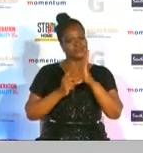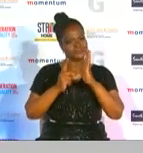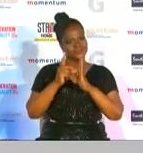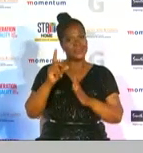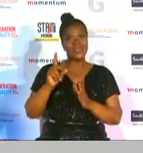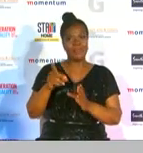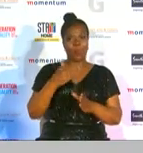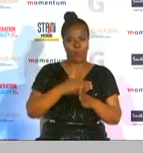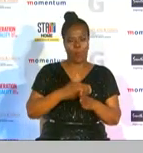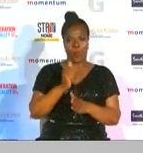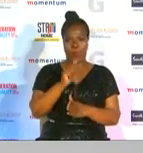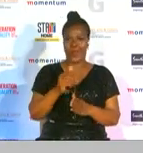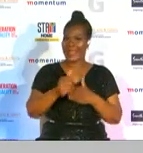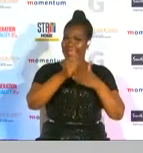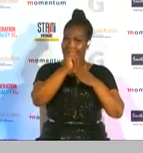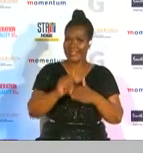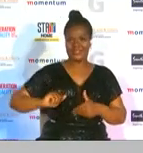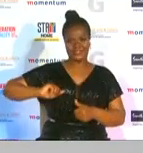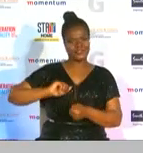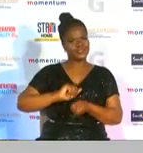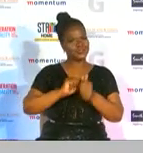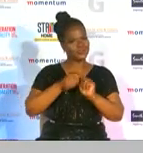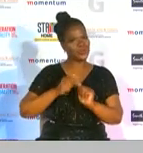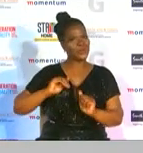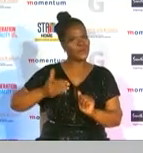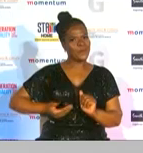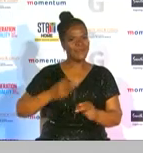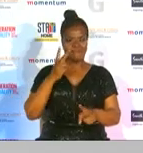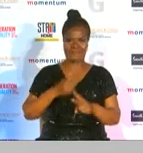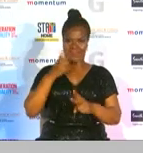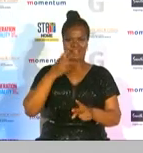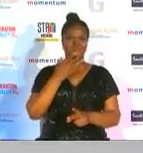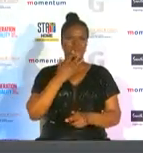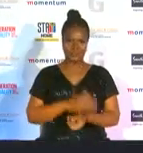leading sports women the finalists for coach of the year are